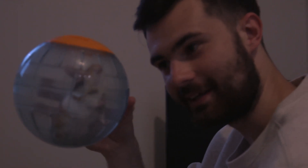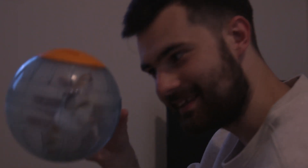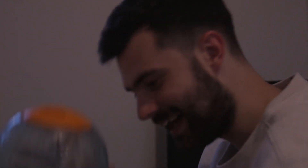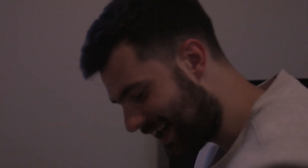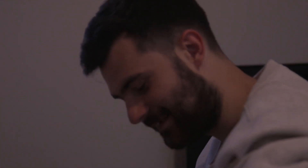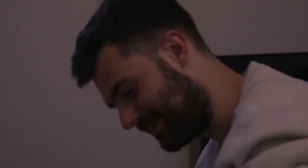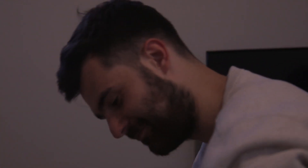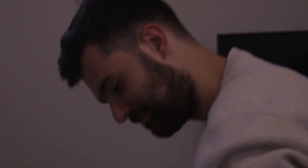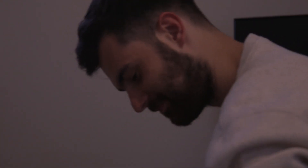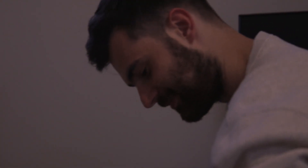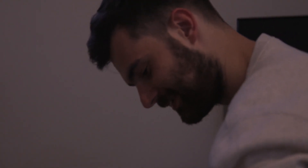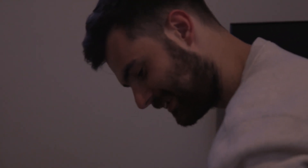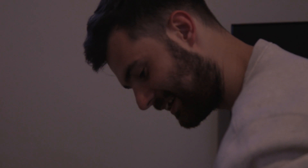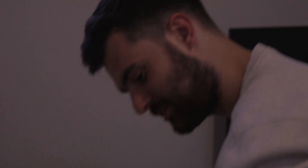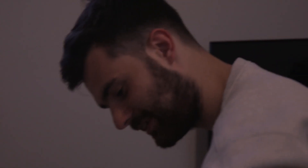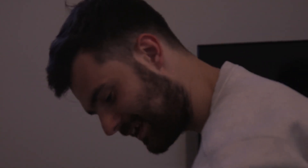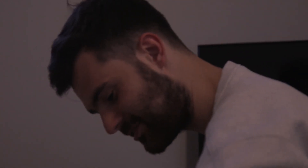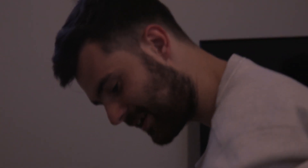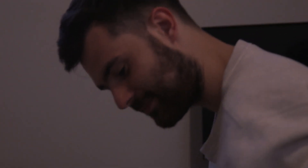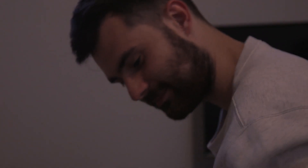Here we go Enjoy your day trip!